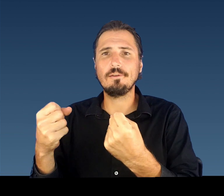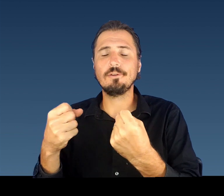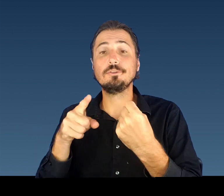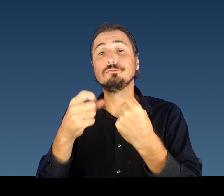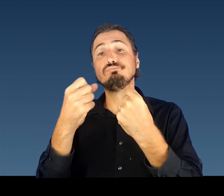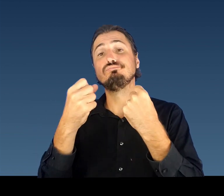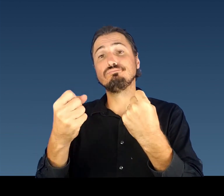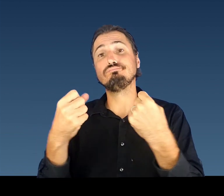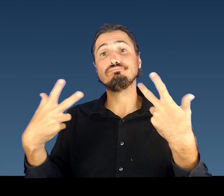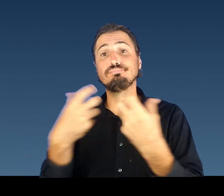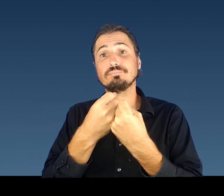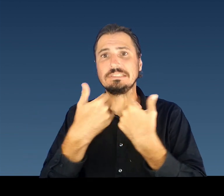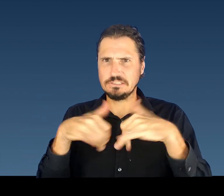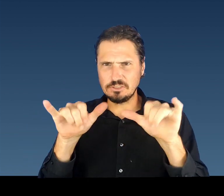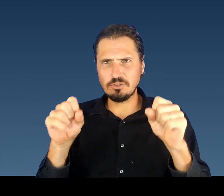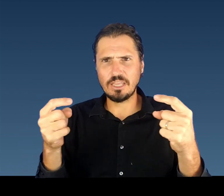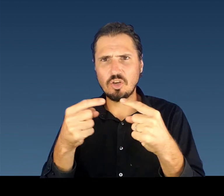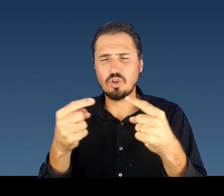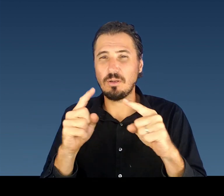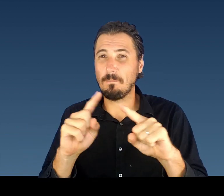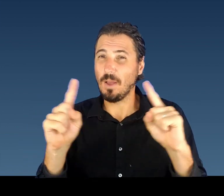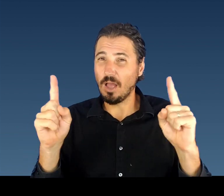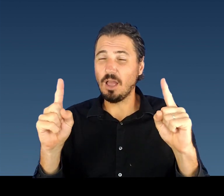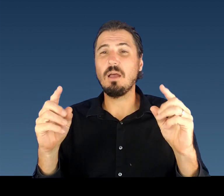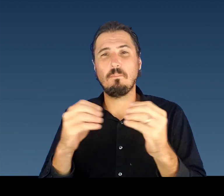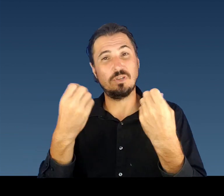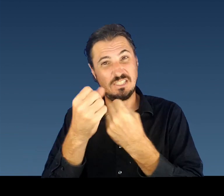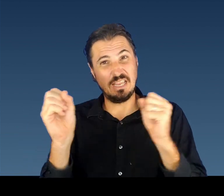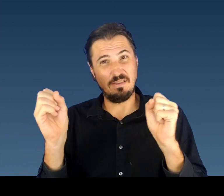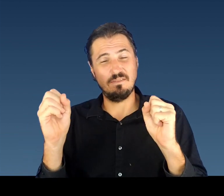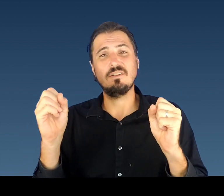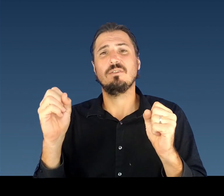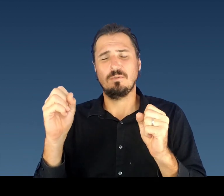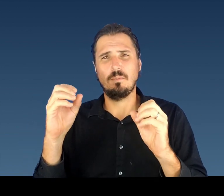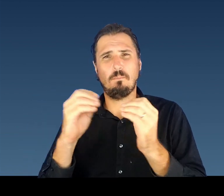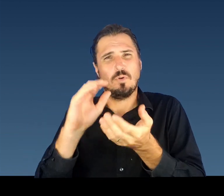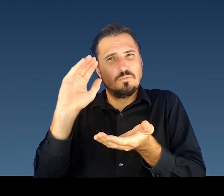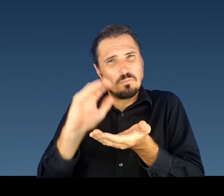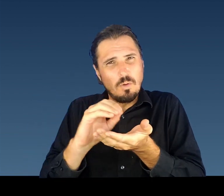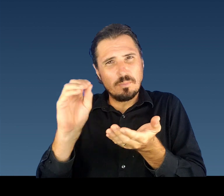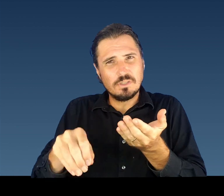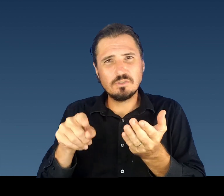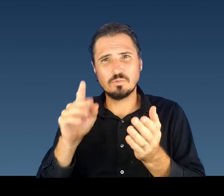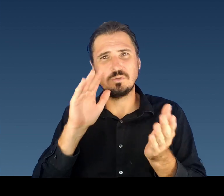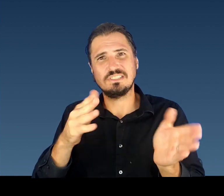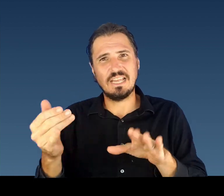Post your questions for Dr. B on our County of Kauai Facebook page and we’ll answer more next week